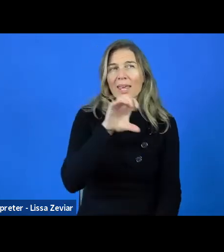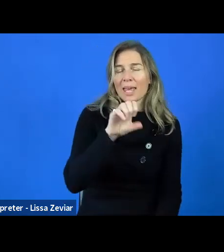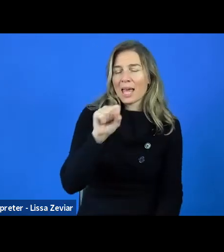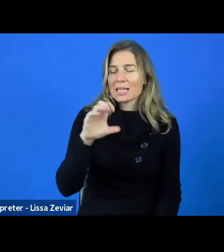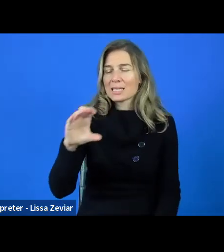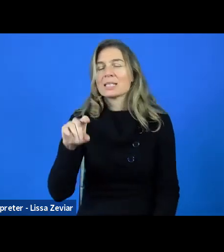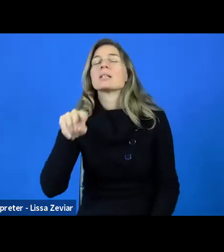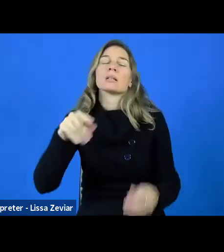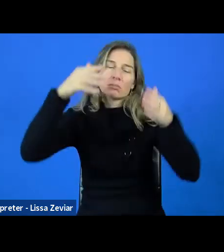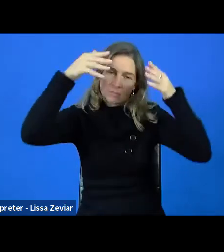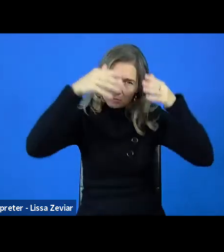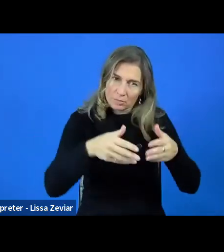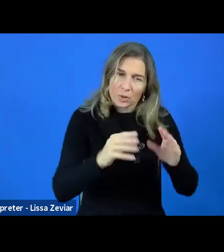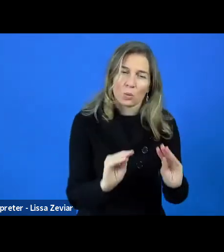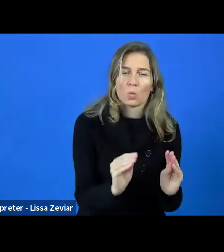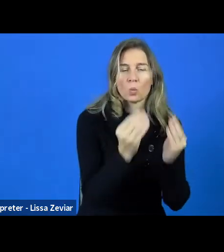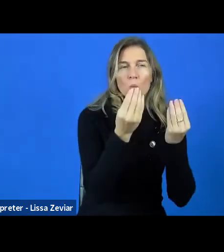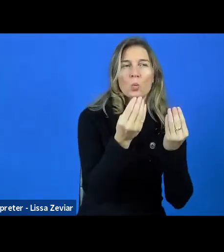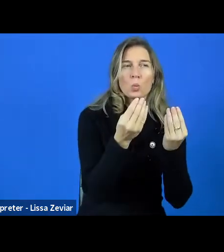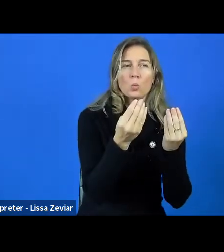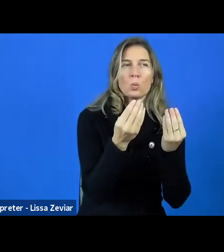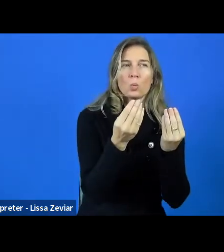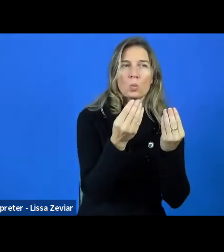It focuses on voluntary activities.